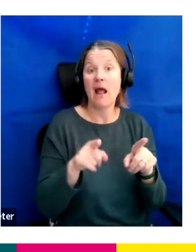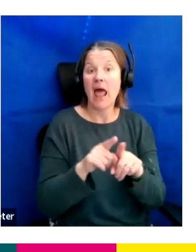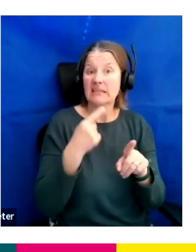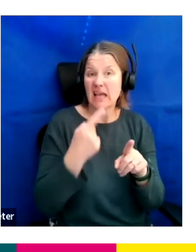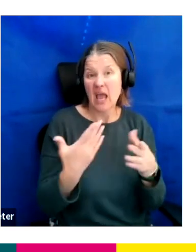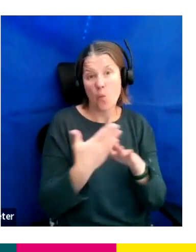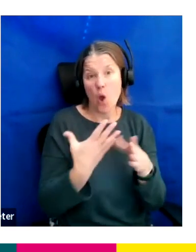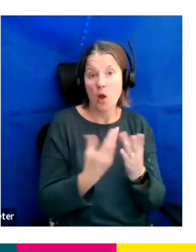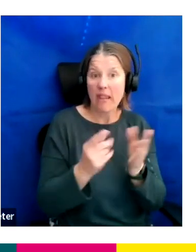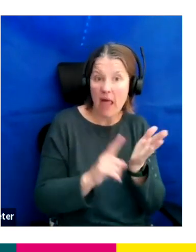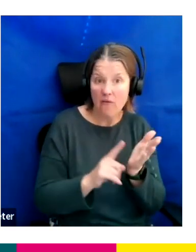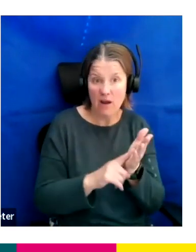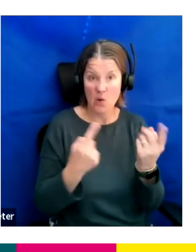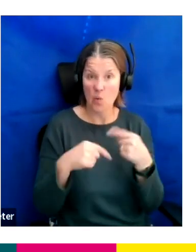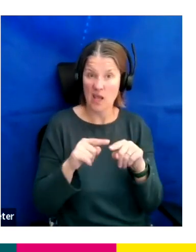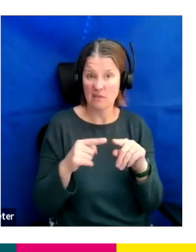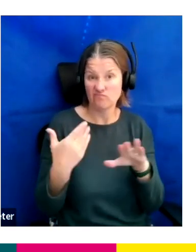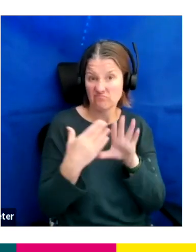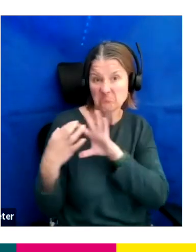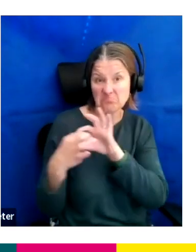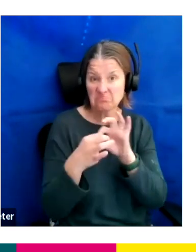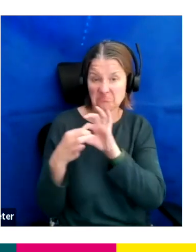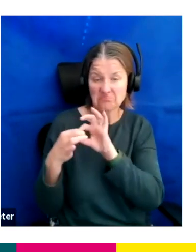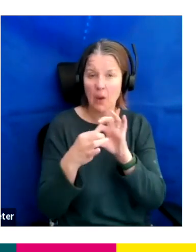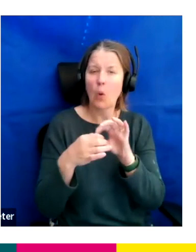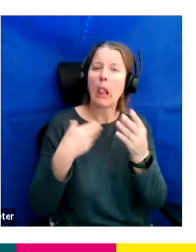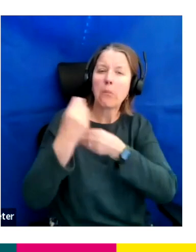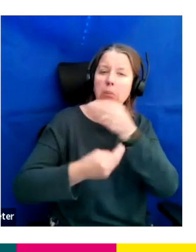and we just kind of, we'll tell you all about our jobs but we just kind of work together